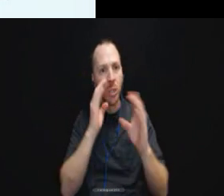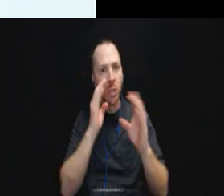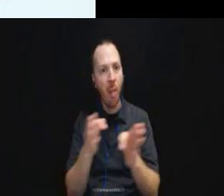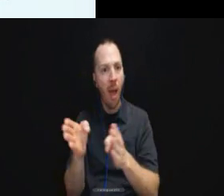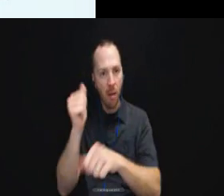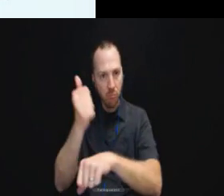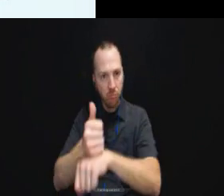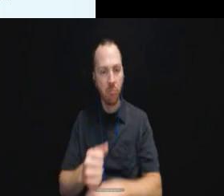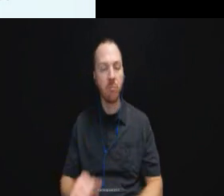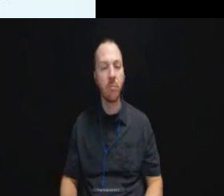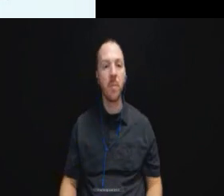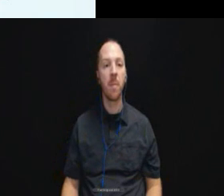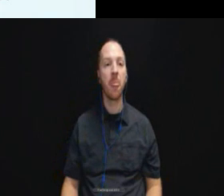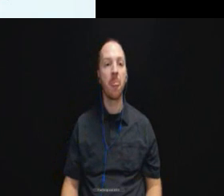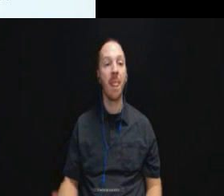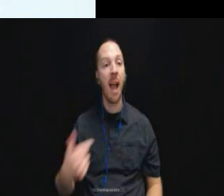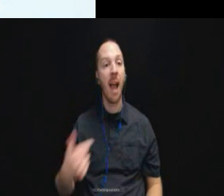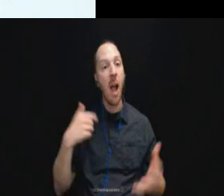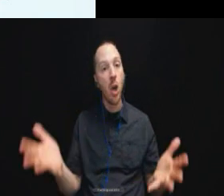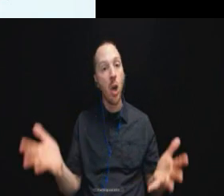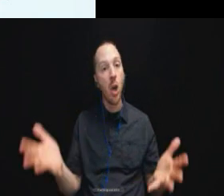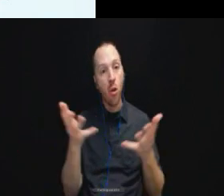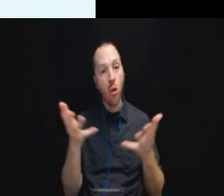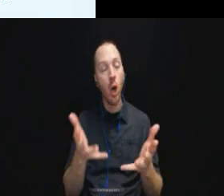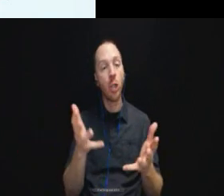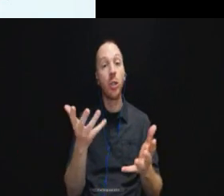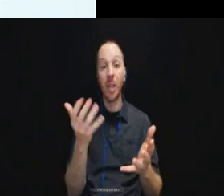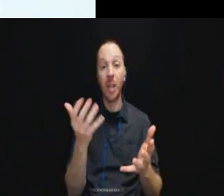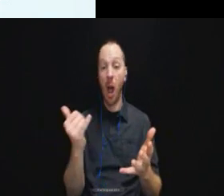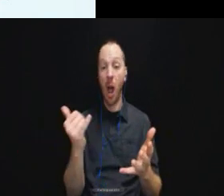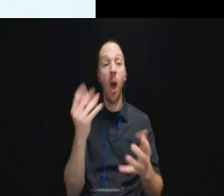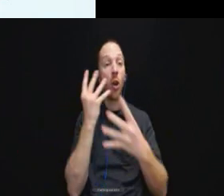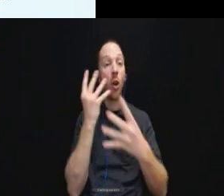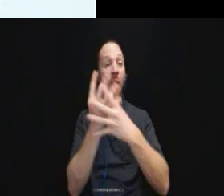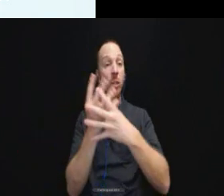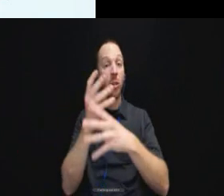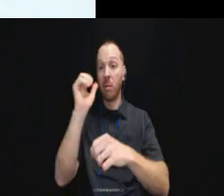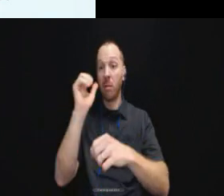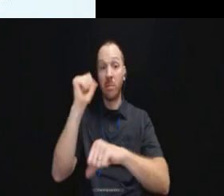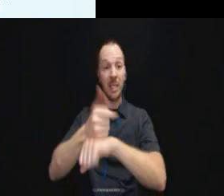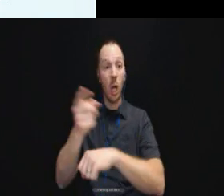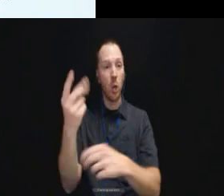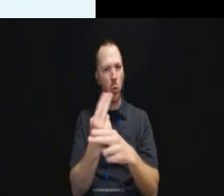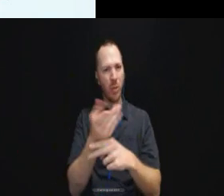And I encourage correctional settings that are out there to kind of use this high stakes interactions concept.